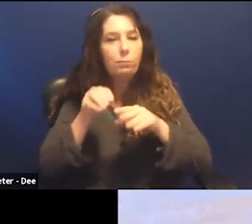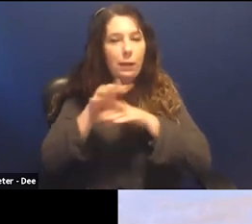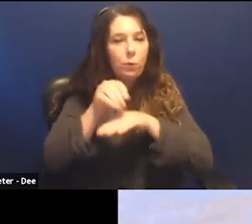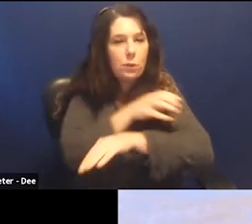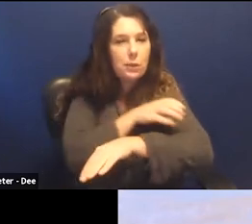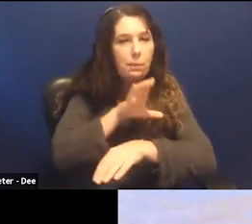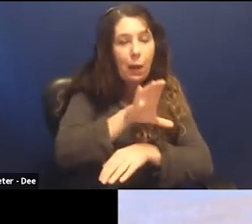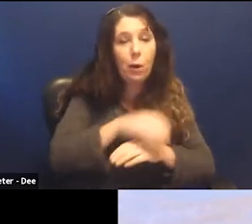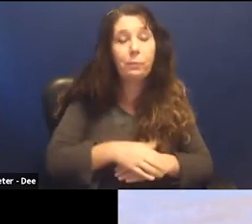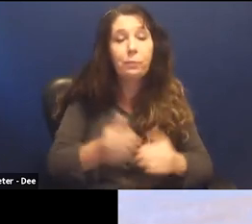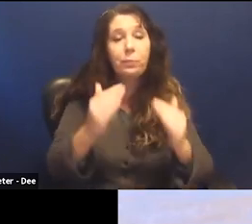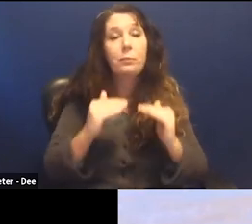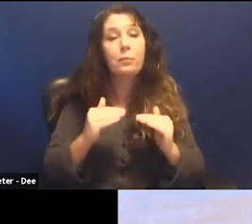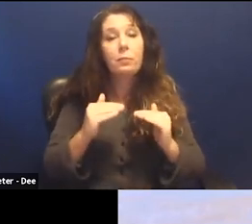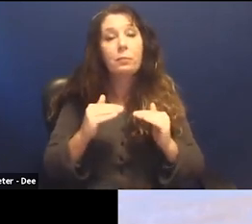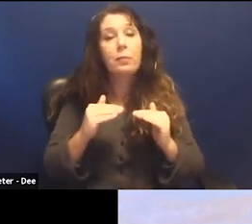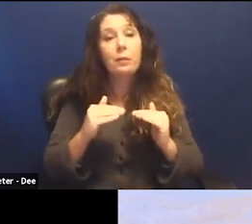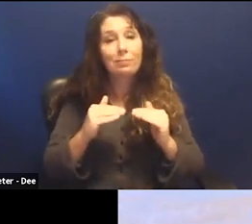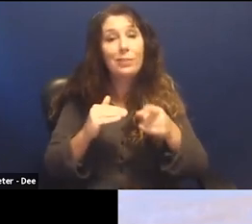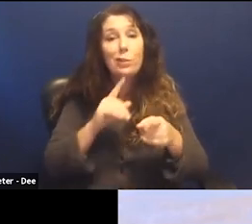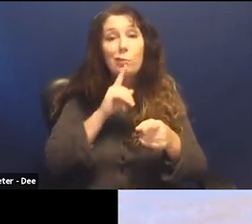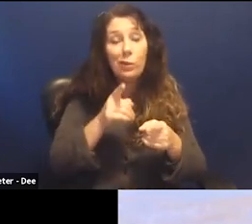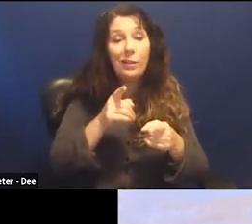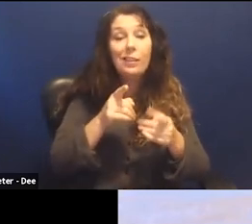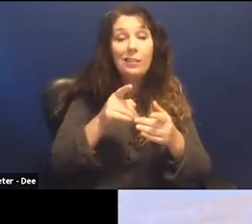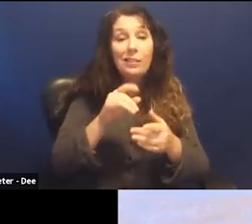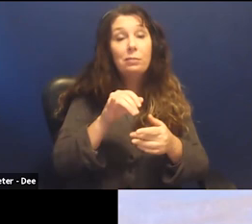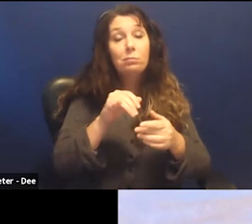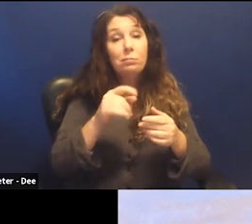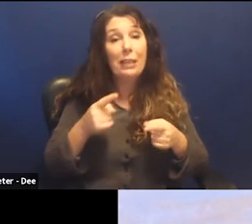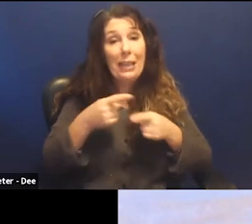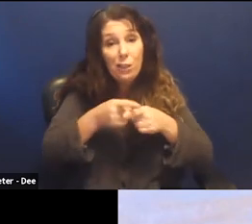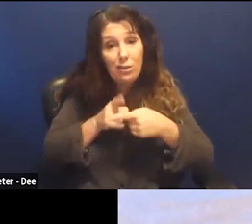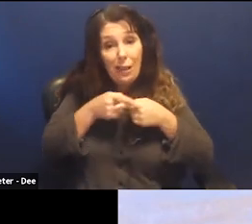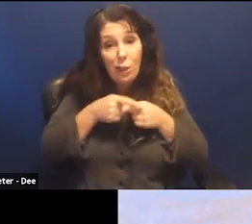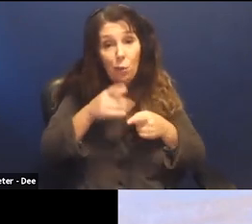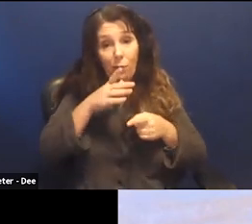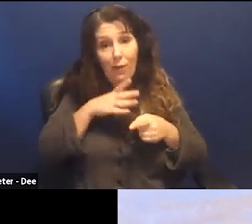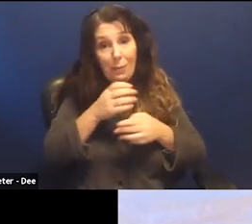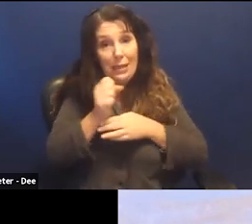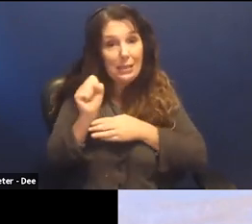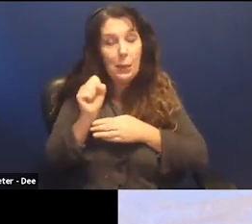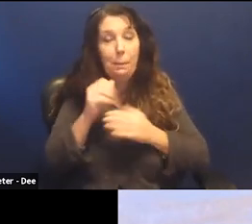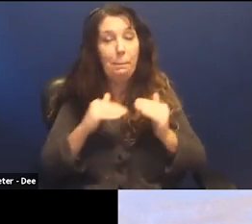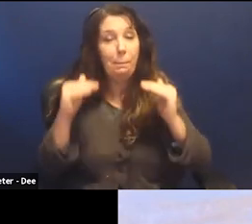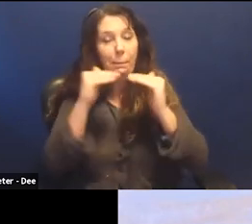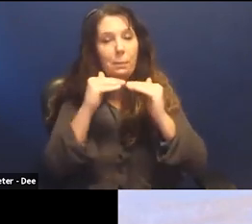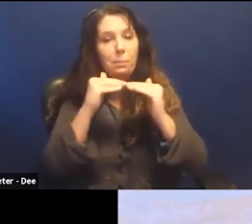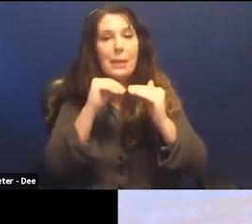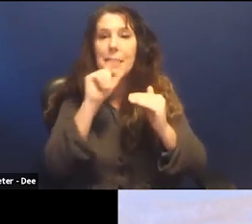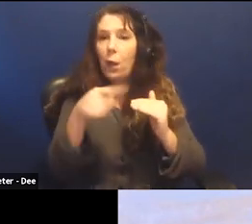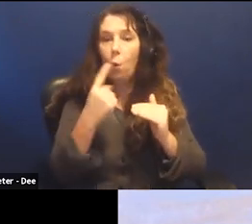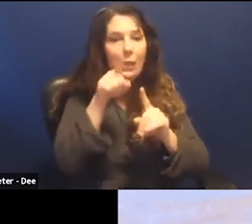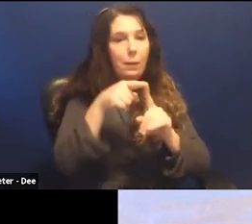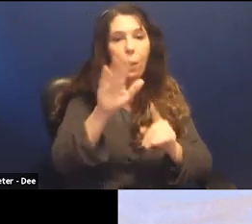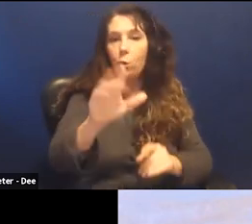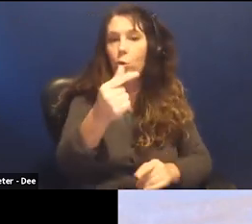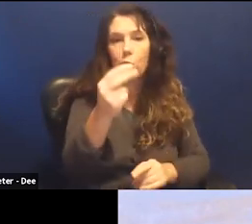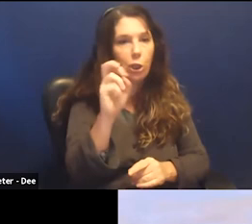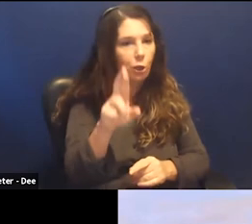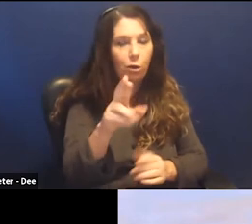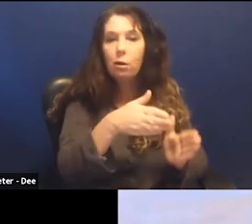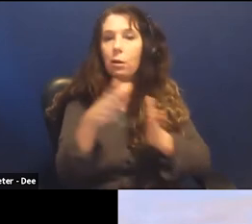So ensure it intersection of feminism, which provides the underlying framework for our book isn't only about issues of gender. It's not even only about women.